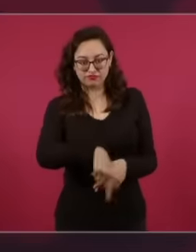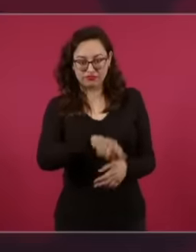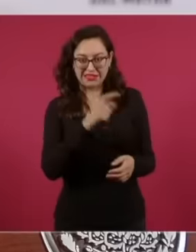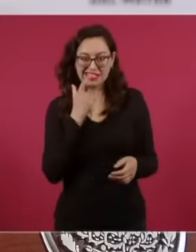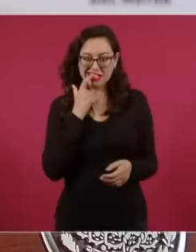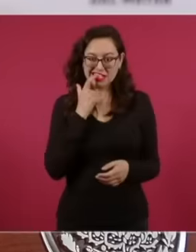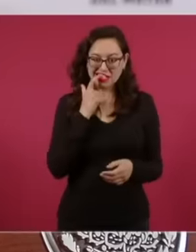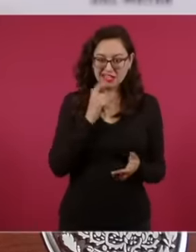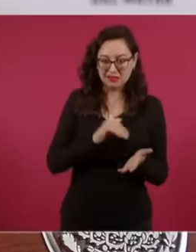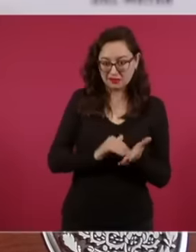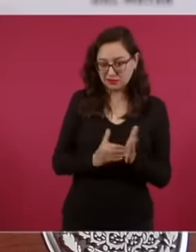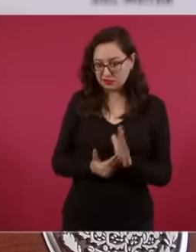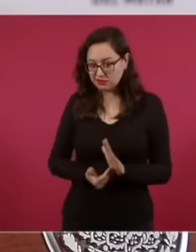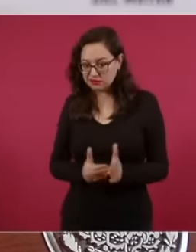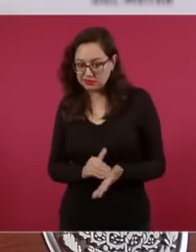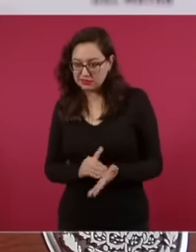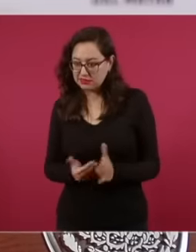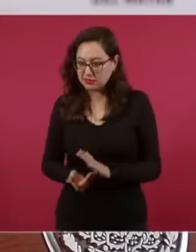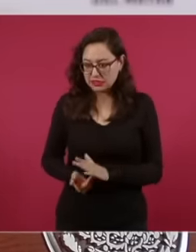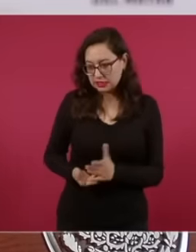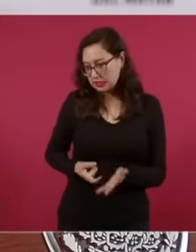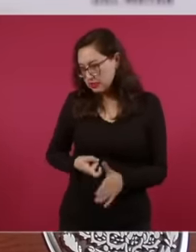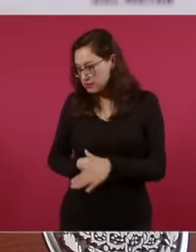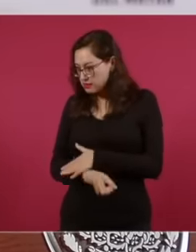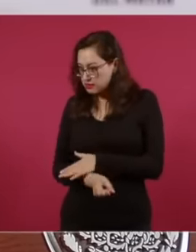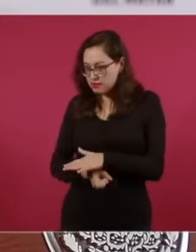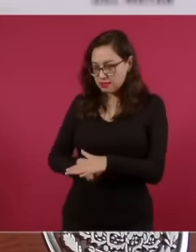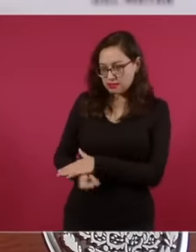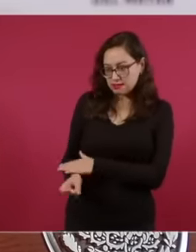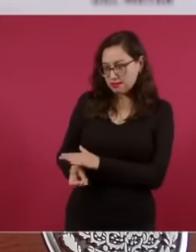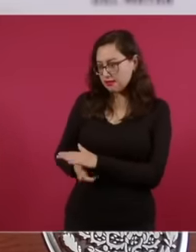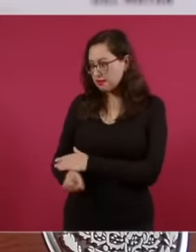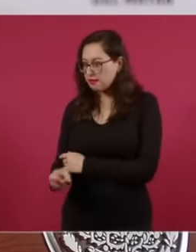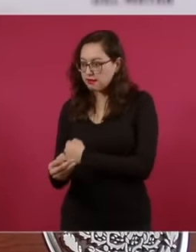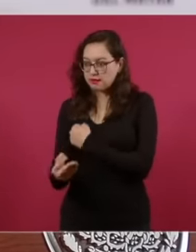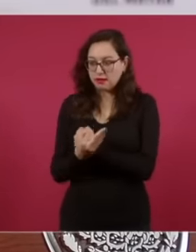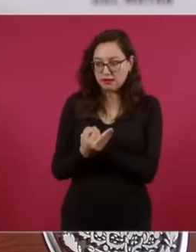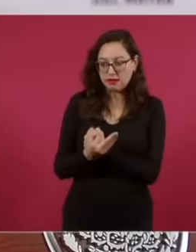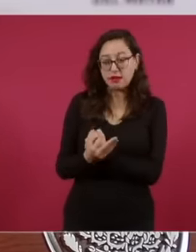to bribe eh and they can eh